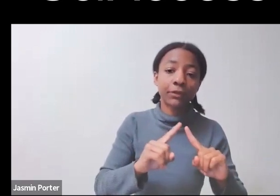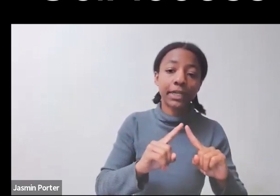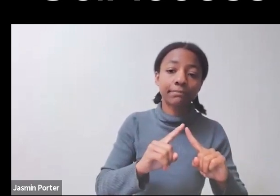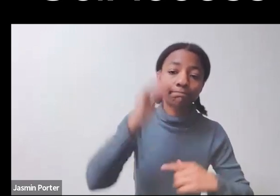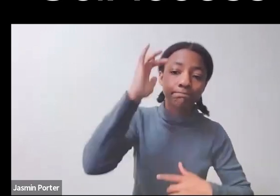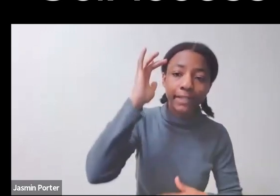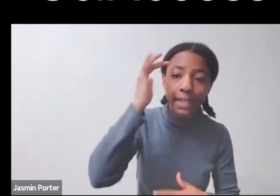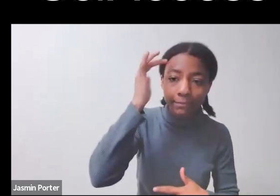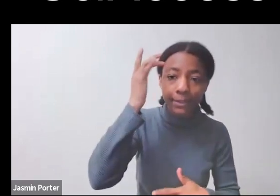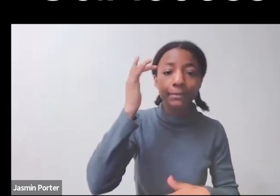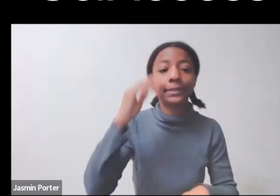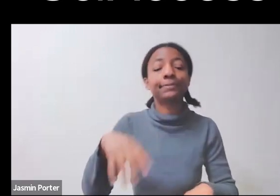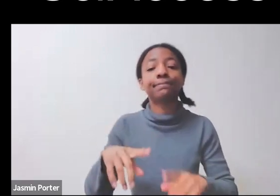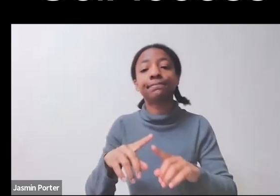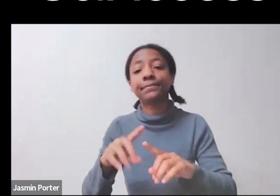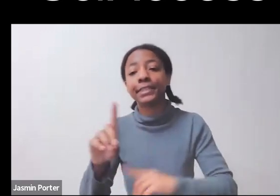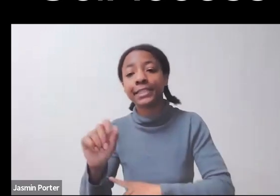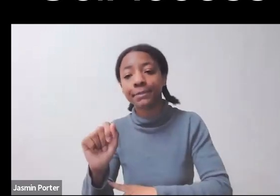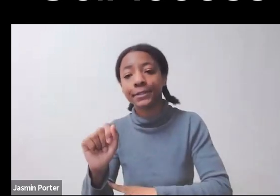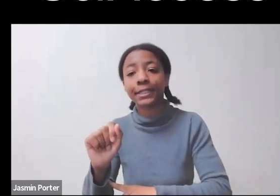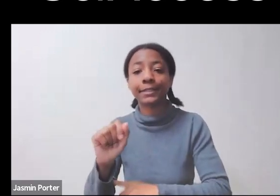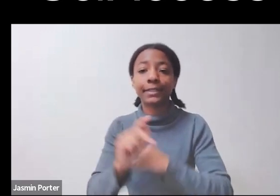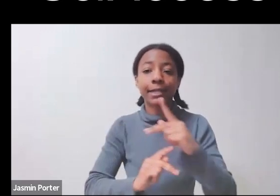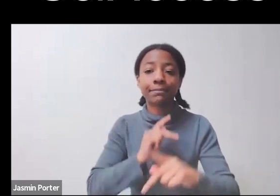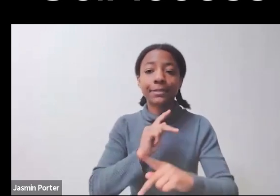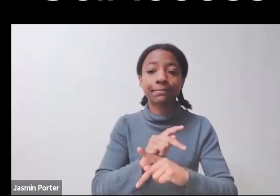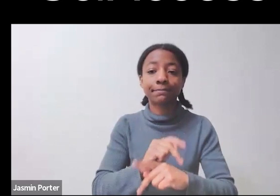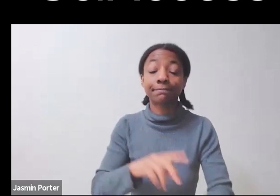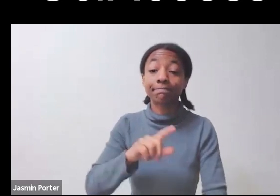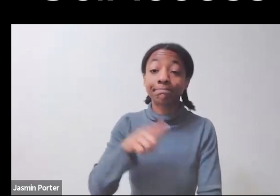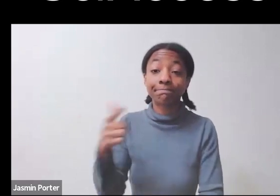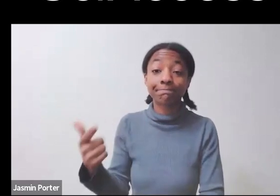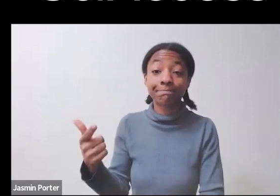I will let Daniel introduce himself now. Daniel? Hi, all. I'm Daniel Reinholz.